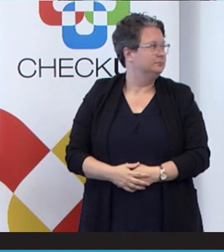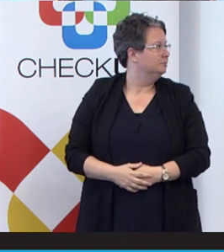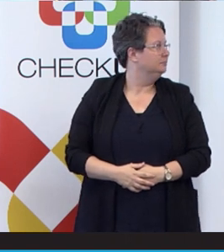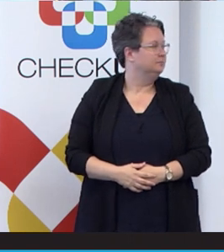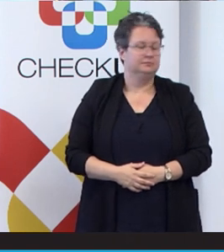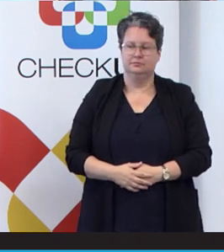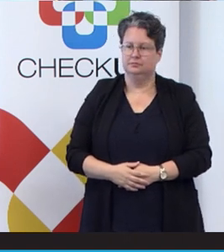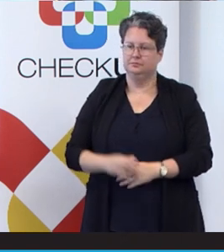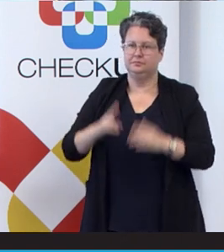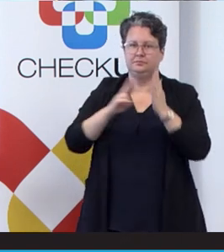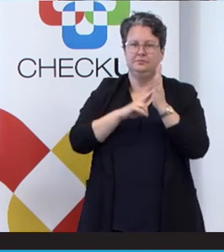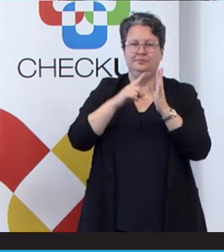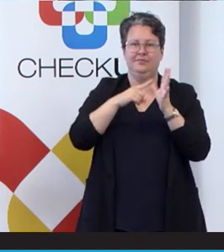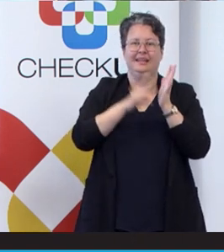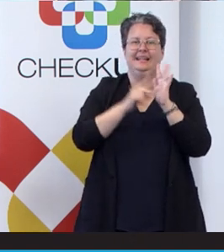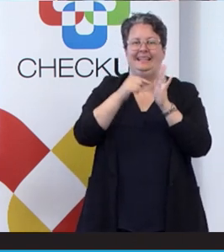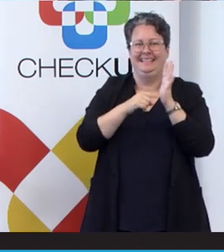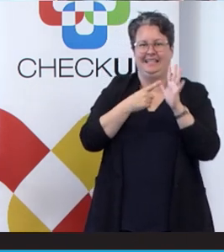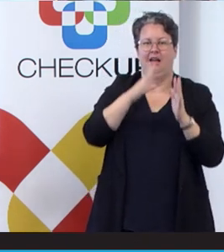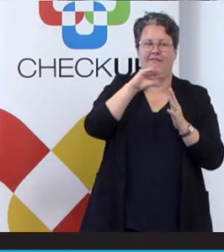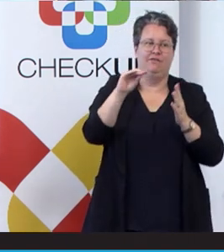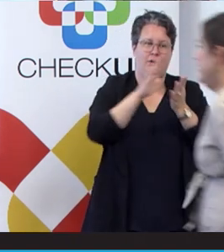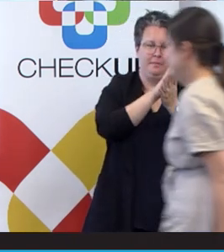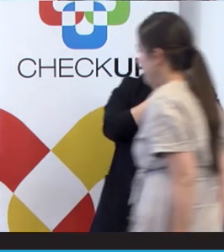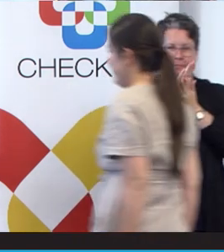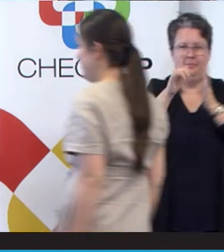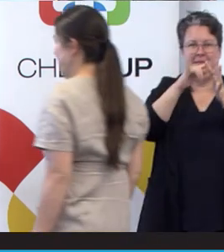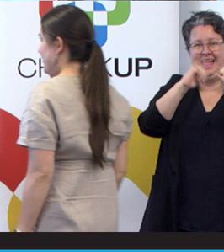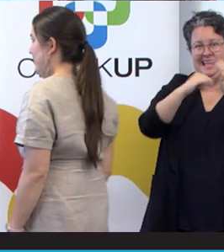from Hester. And Hester has sponsored our meetings all year, in fact, for several